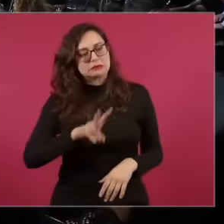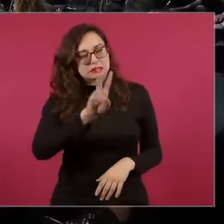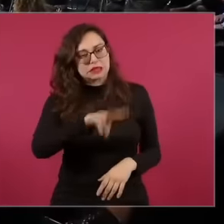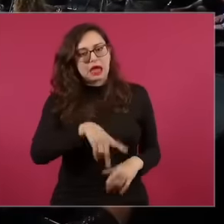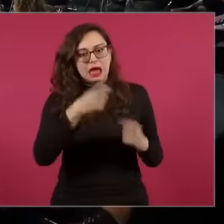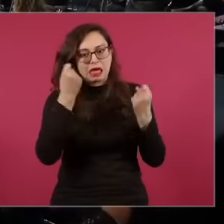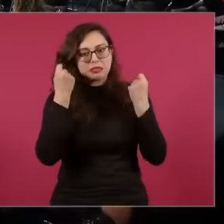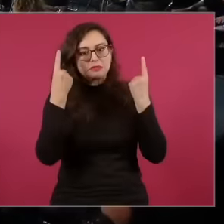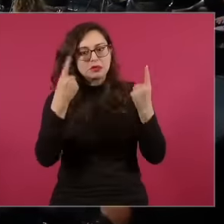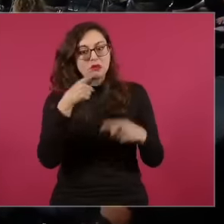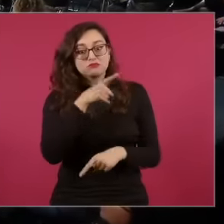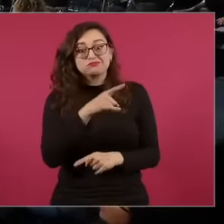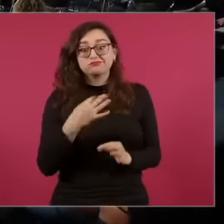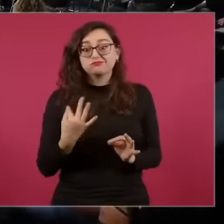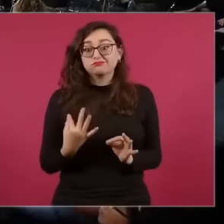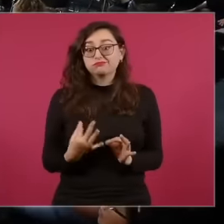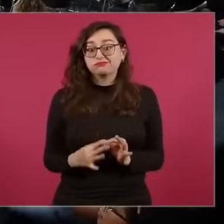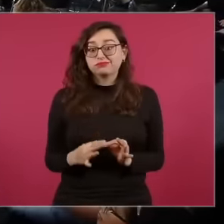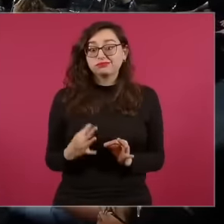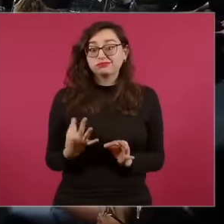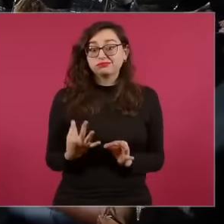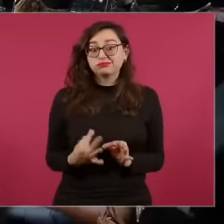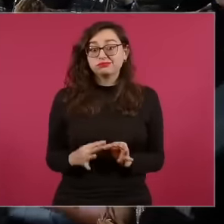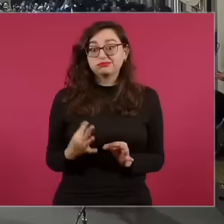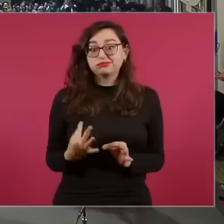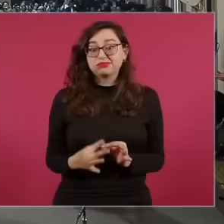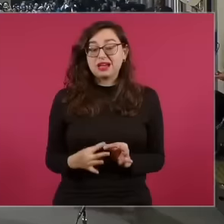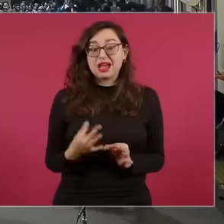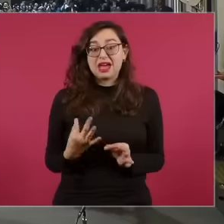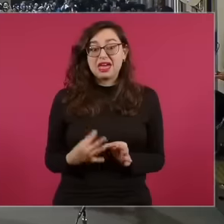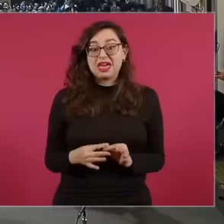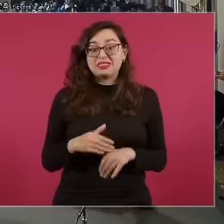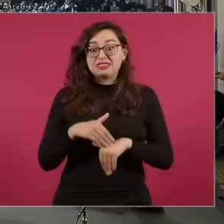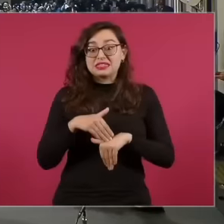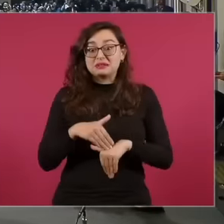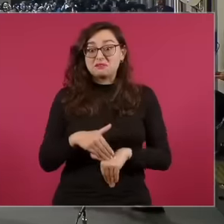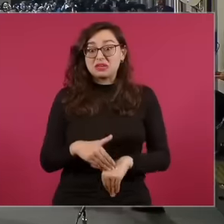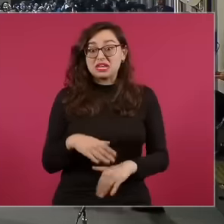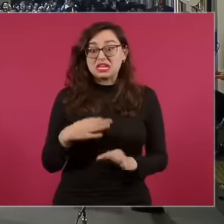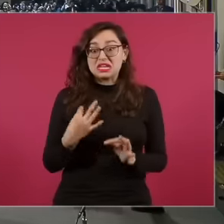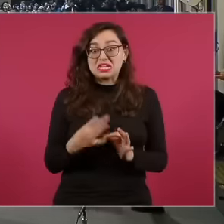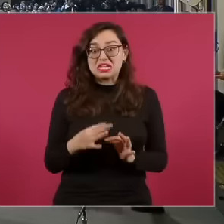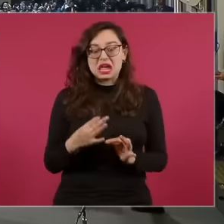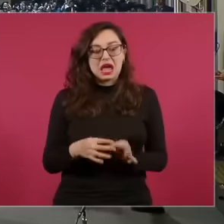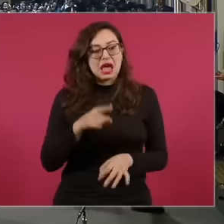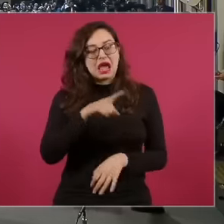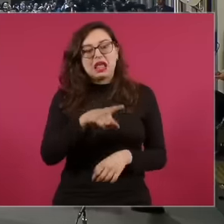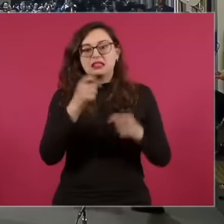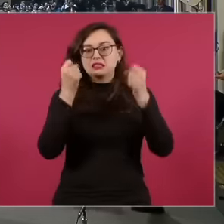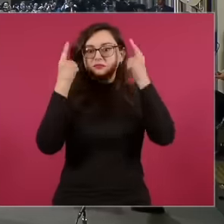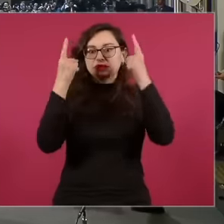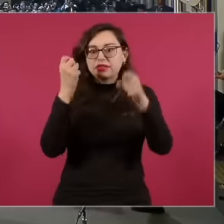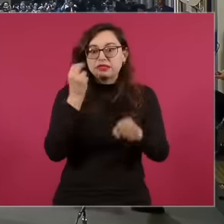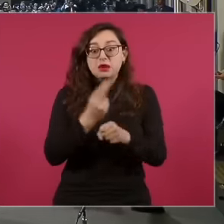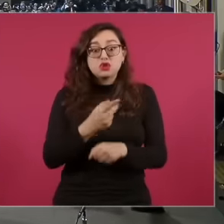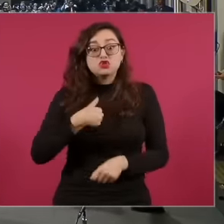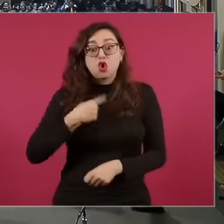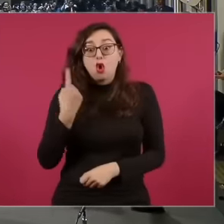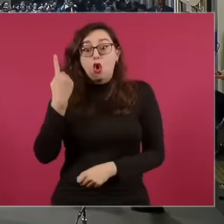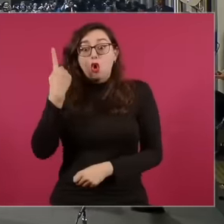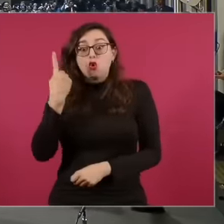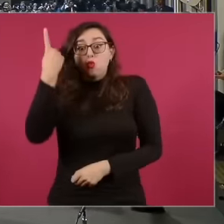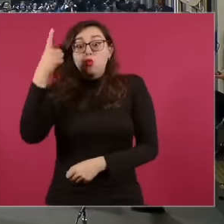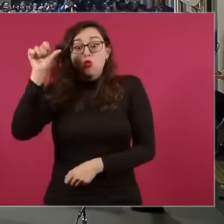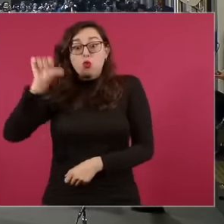discipline Because many of us here got up early and said hell one day and it was already difficult for us, let's